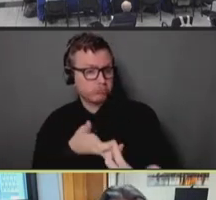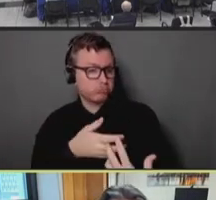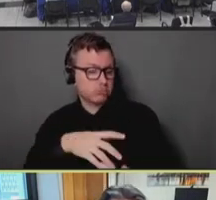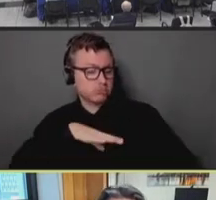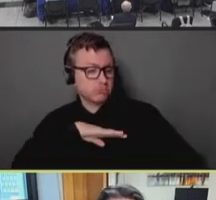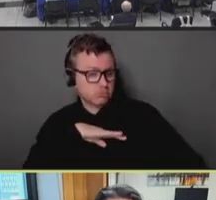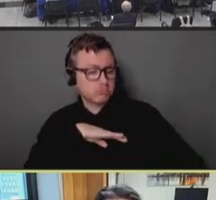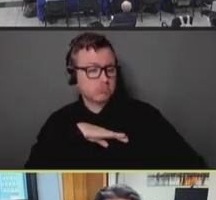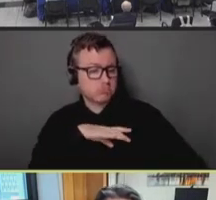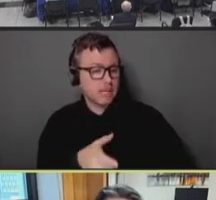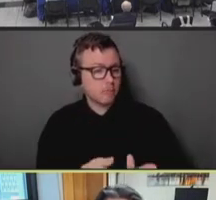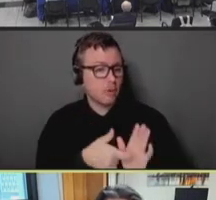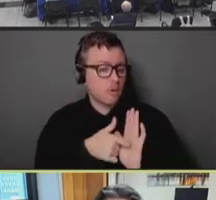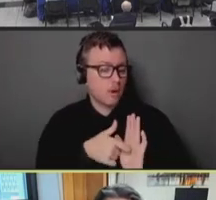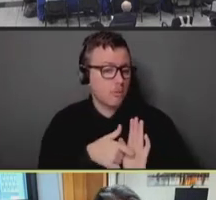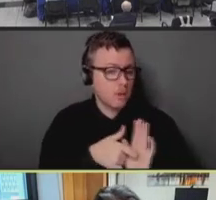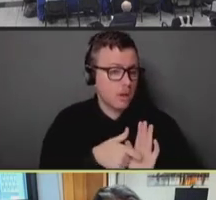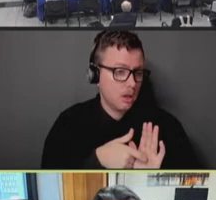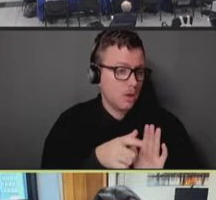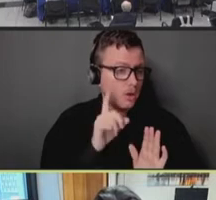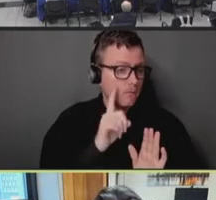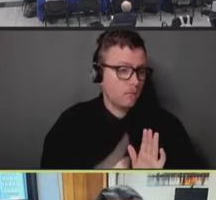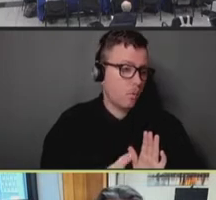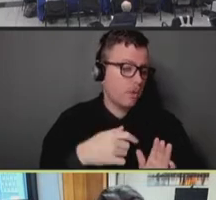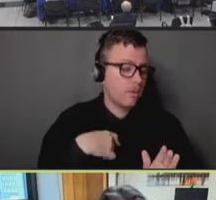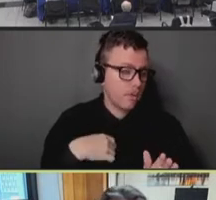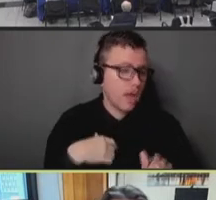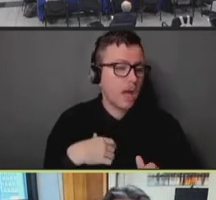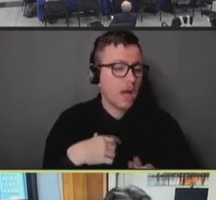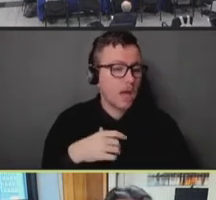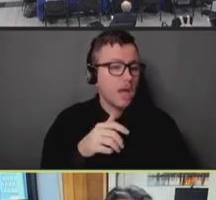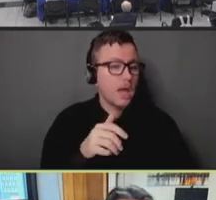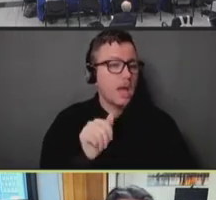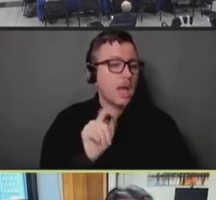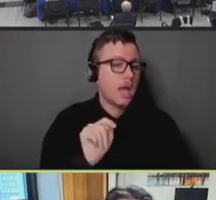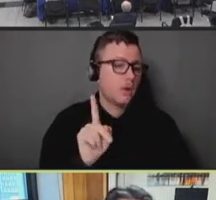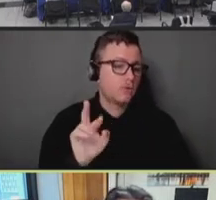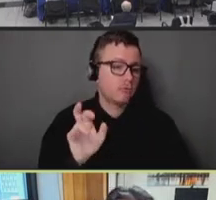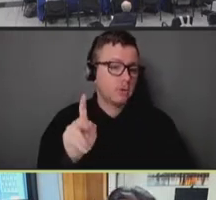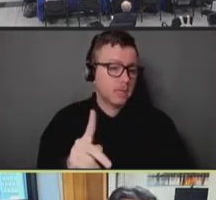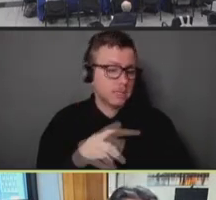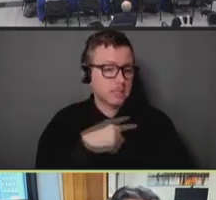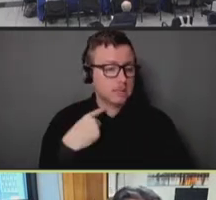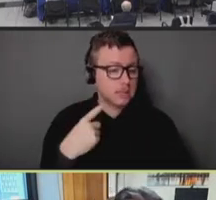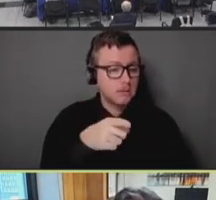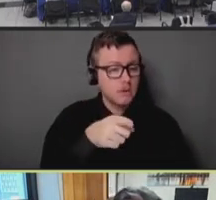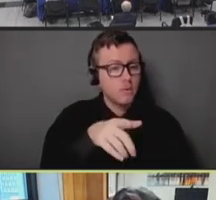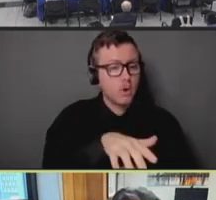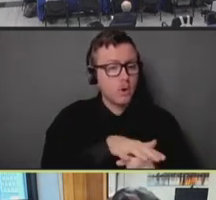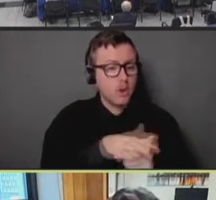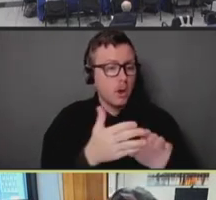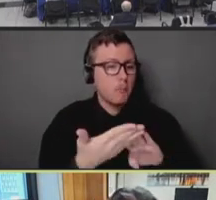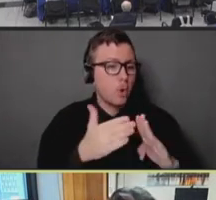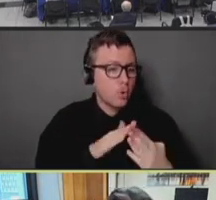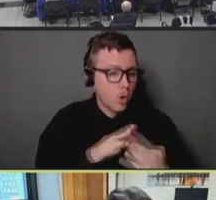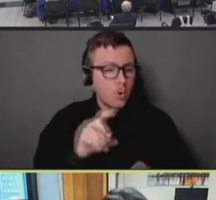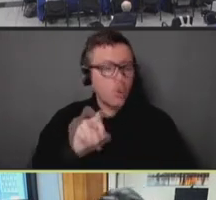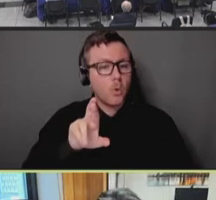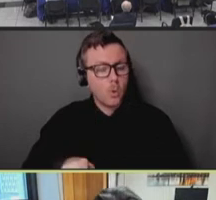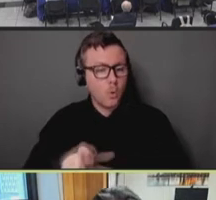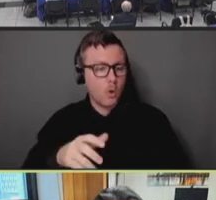of the at risk population, whether by borough or by race and ethnicity. But there are some glaring,